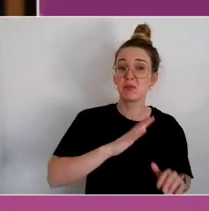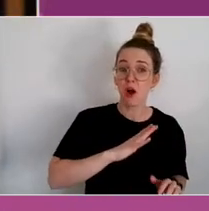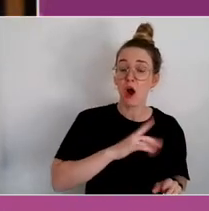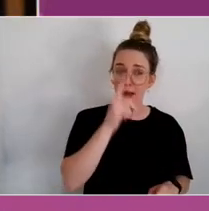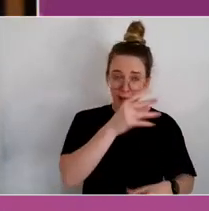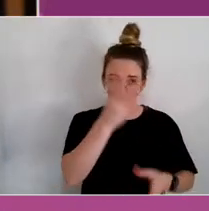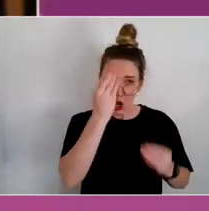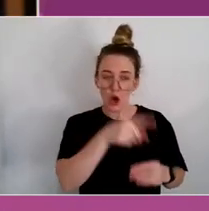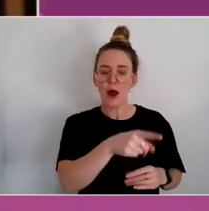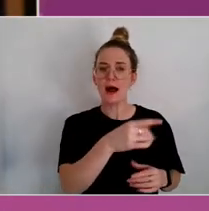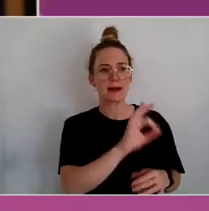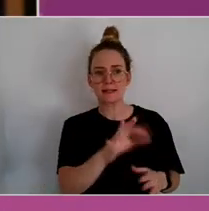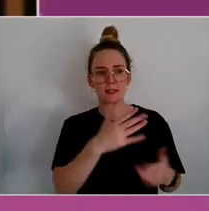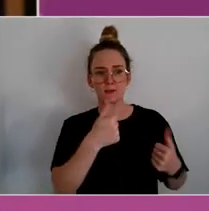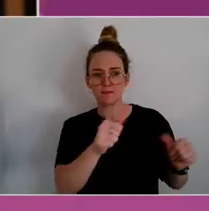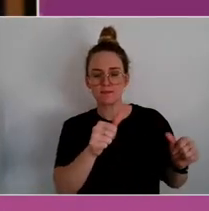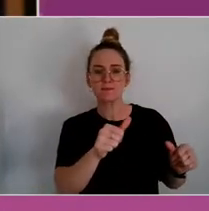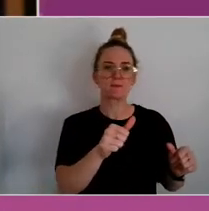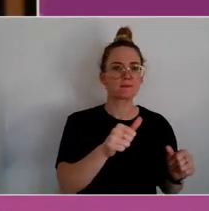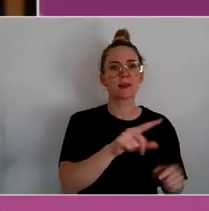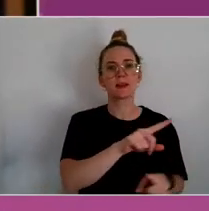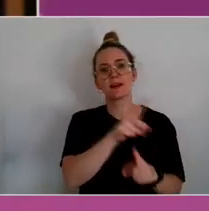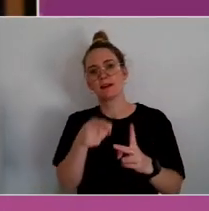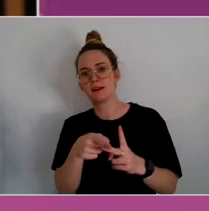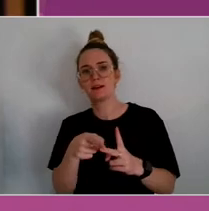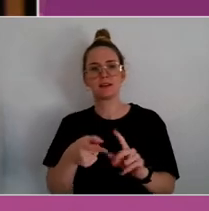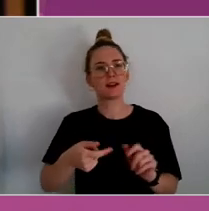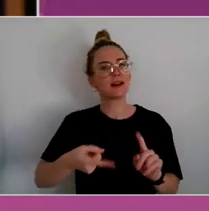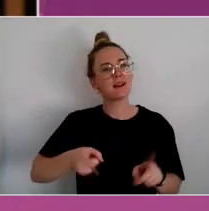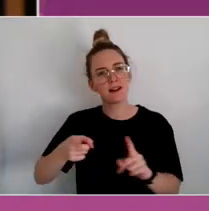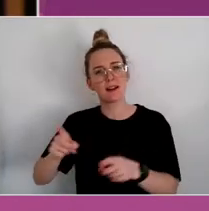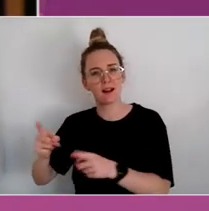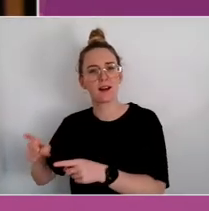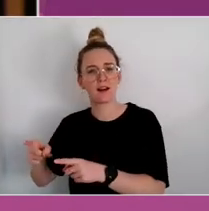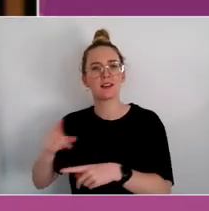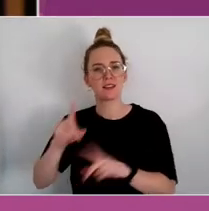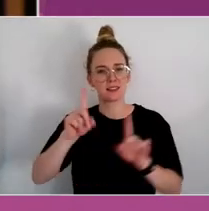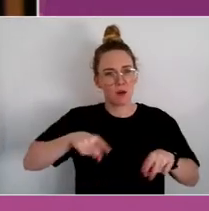It's less appetite for that, testing something that's been done somewhere else and saying